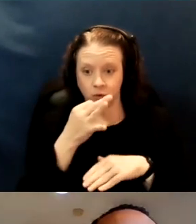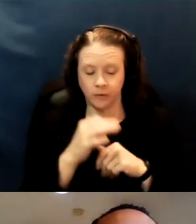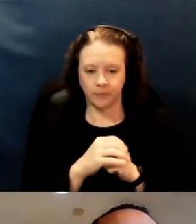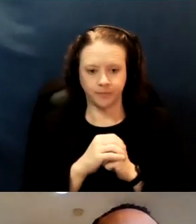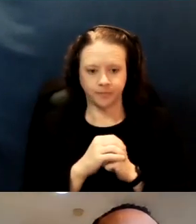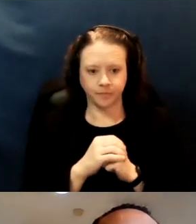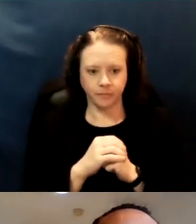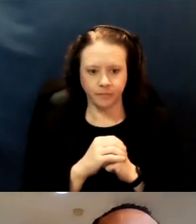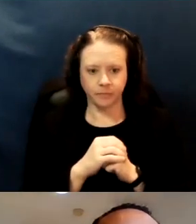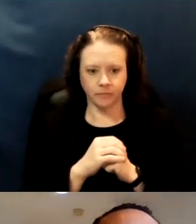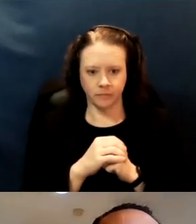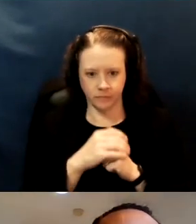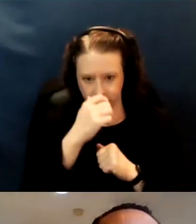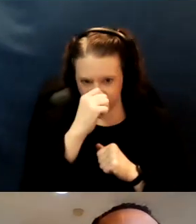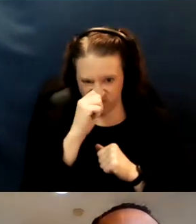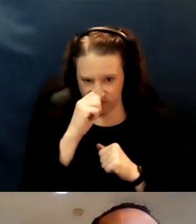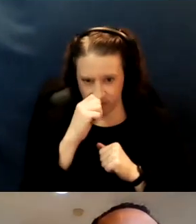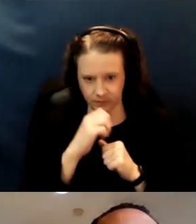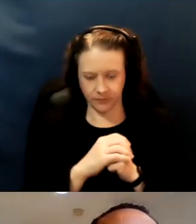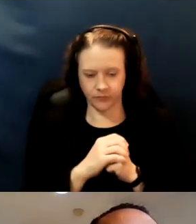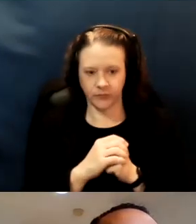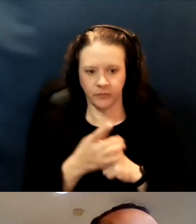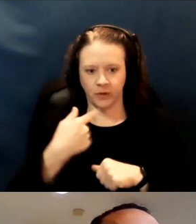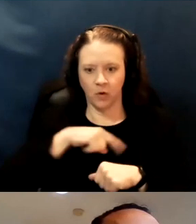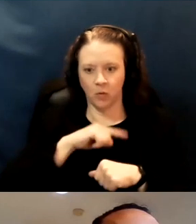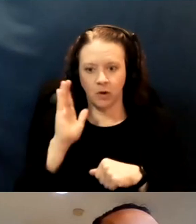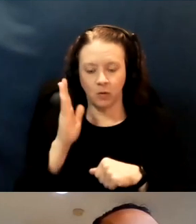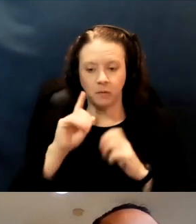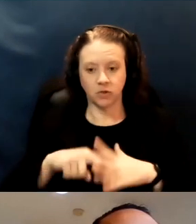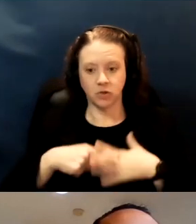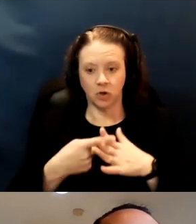And we will be starting with these in-home vaccinations